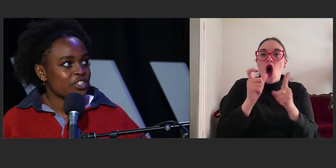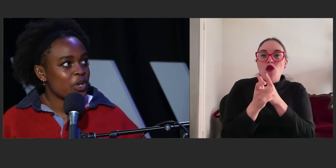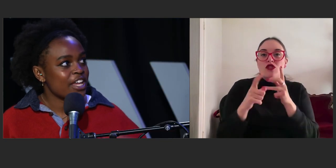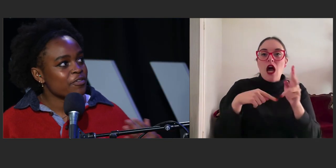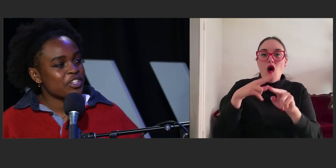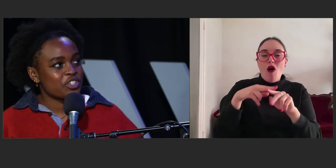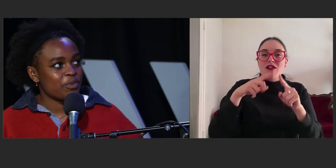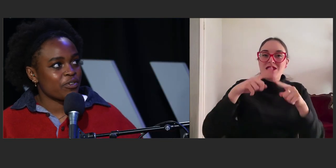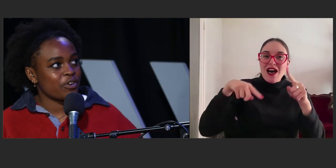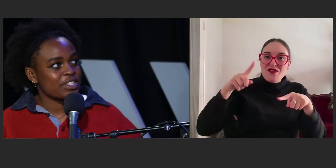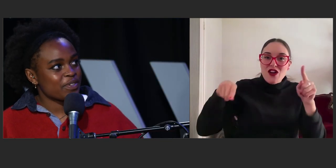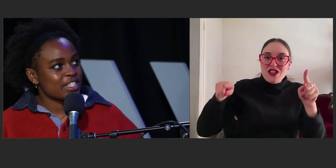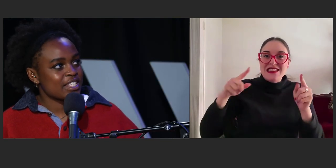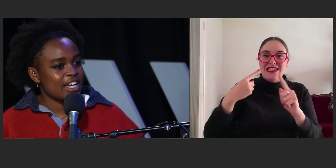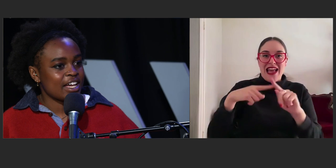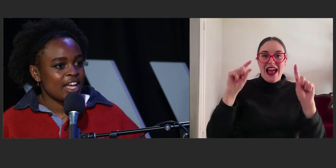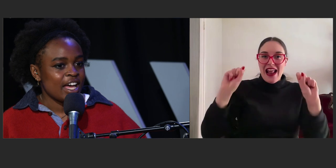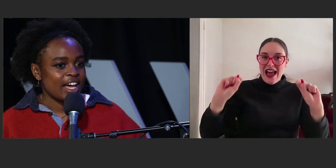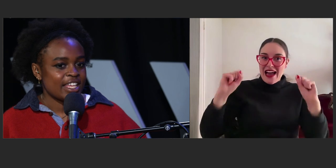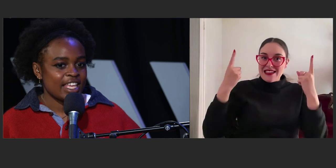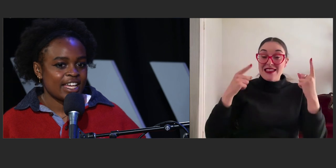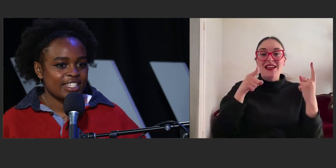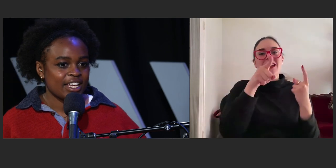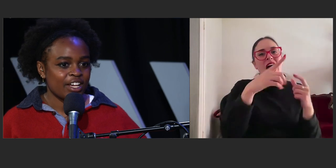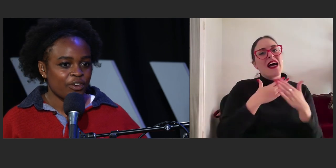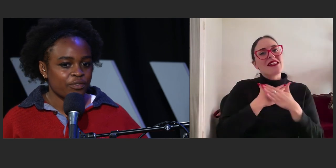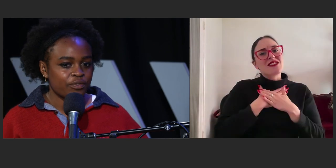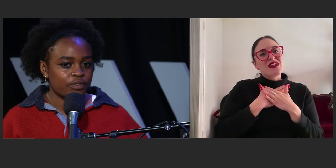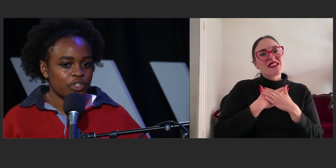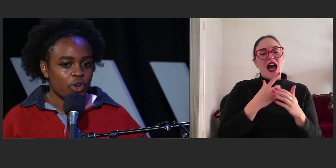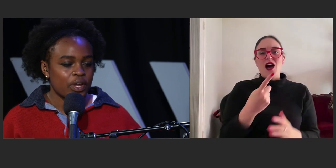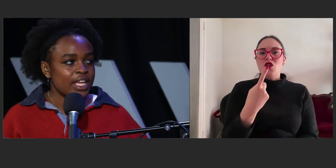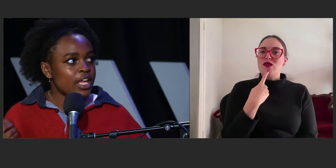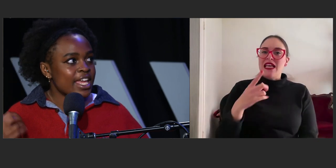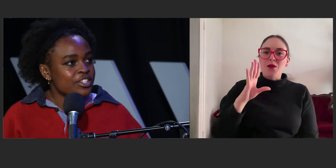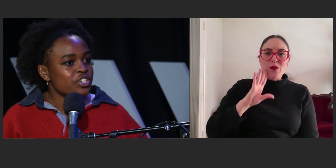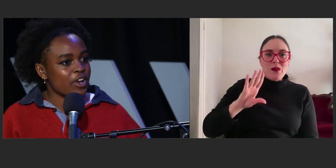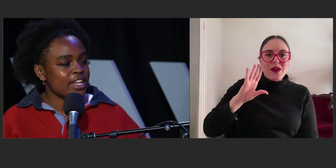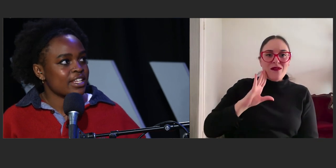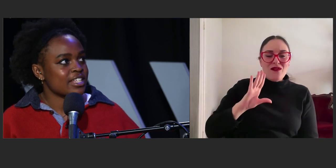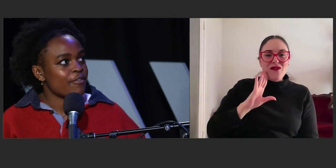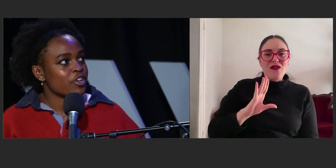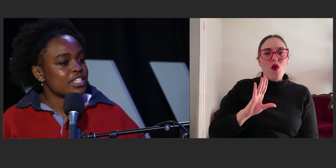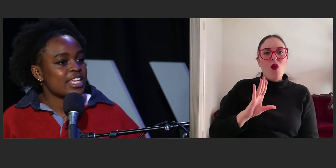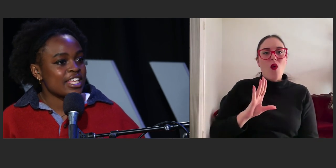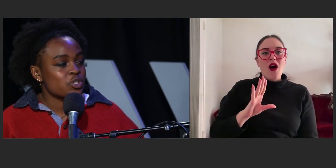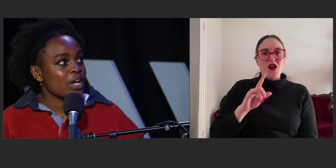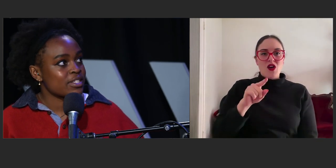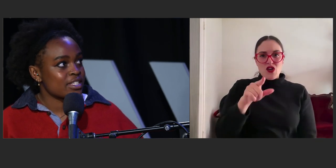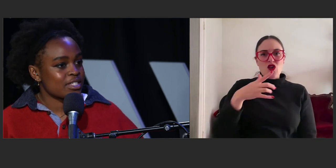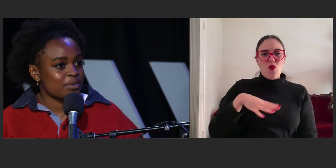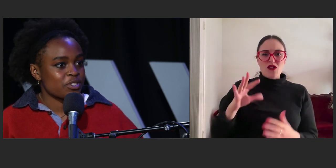You kind of mentioned before Asphyxia the idea of, integrating diversity into our system.